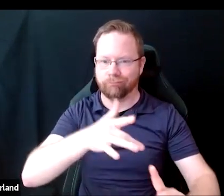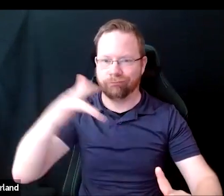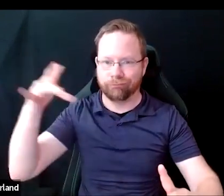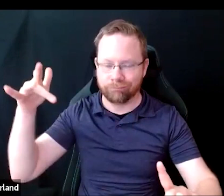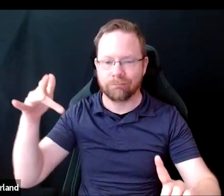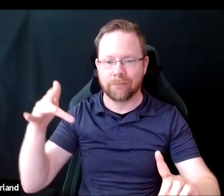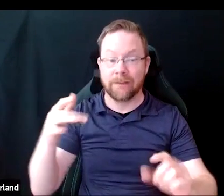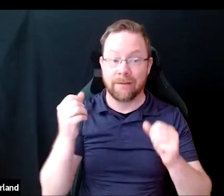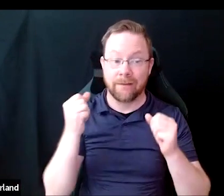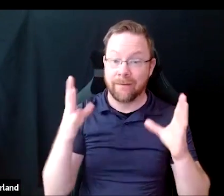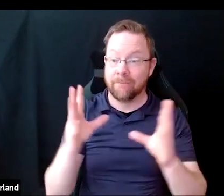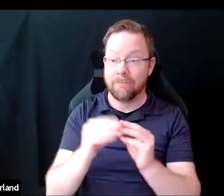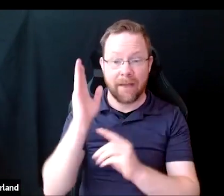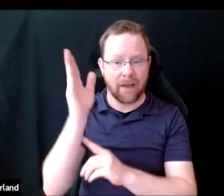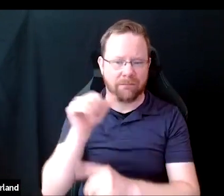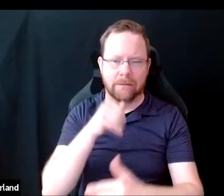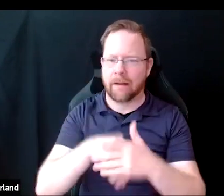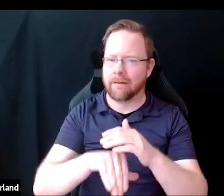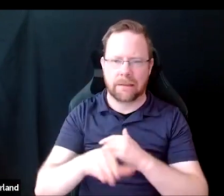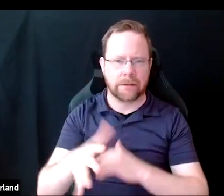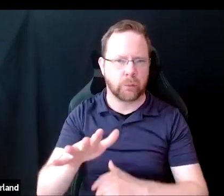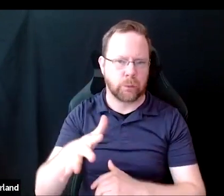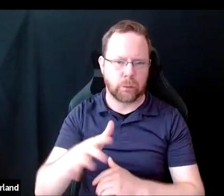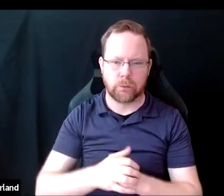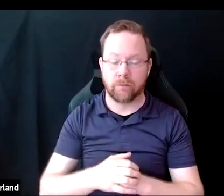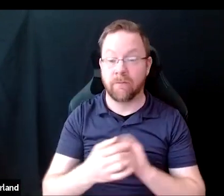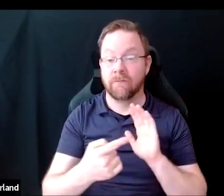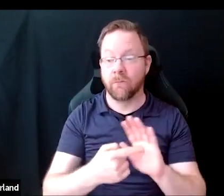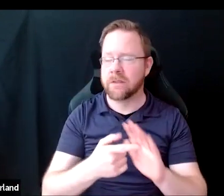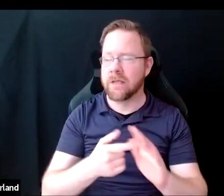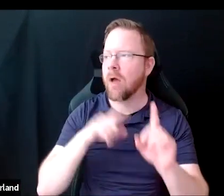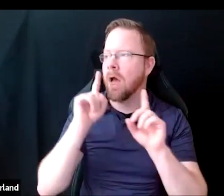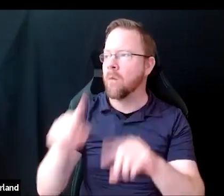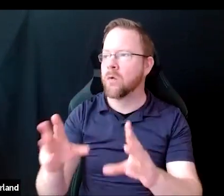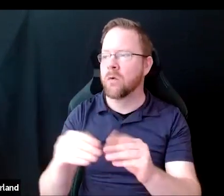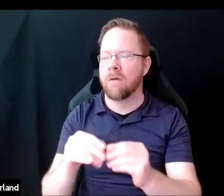are not very accessible. For example, I went to a conference about two weeks ago.